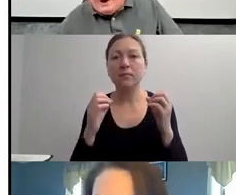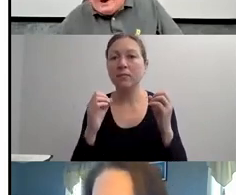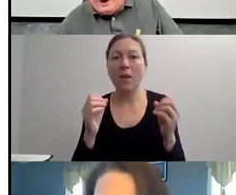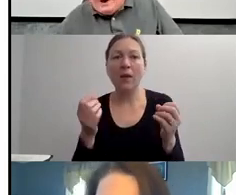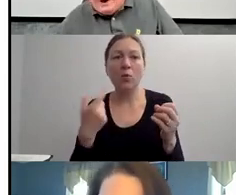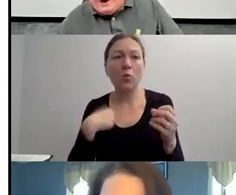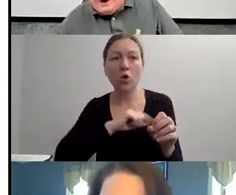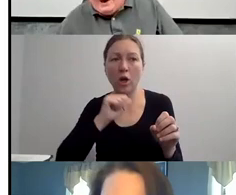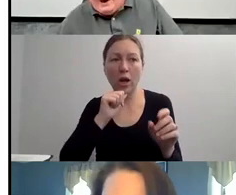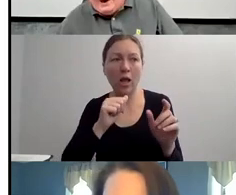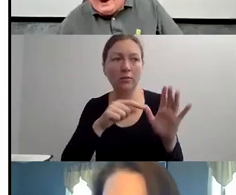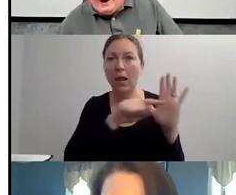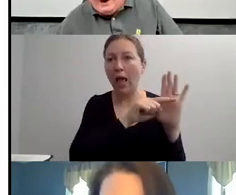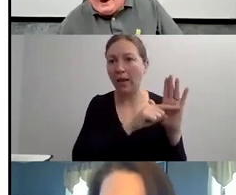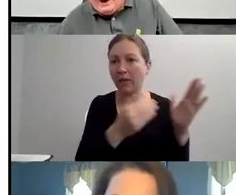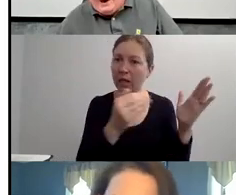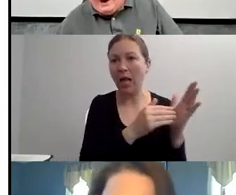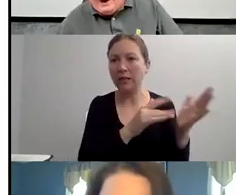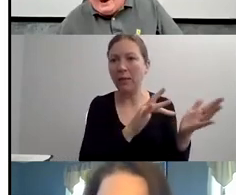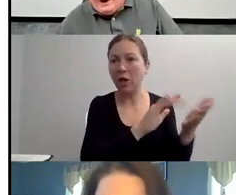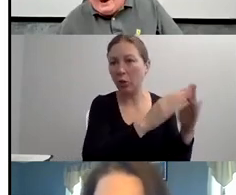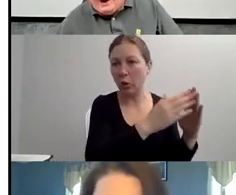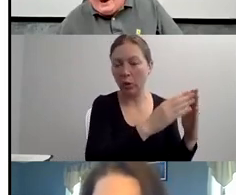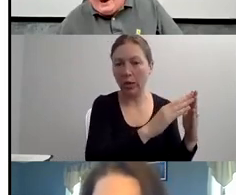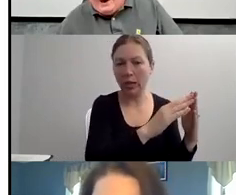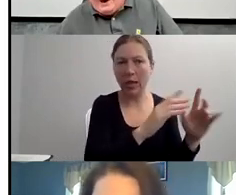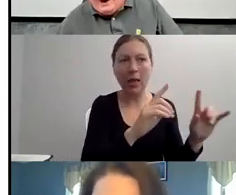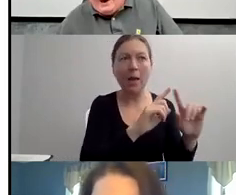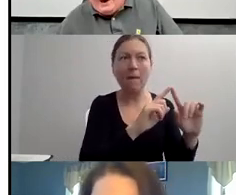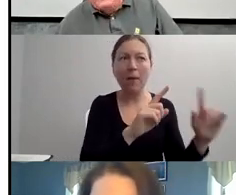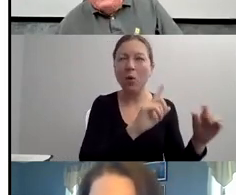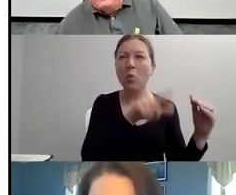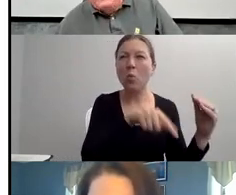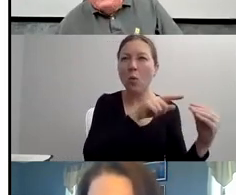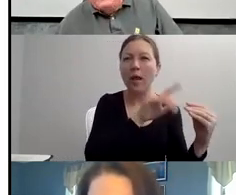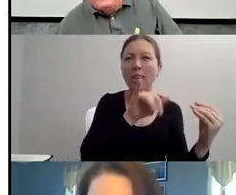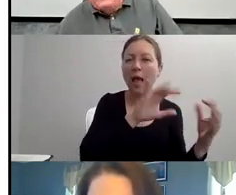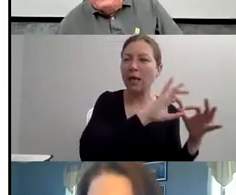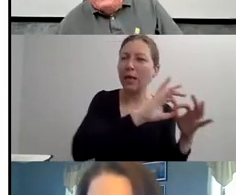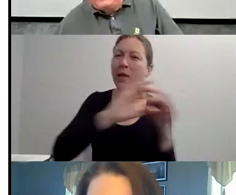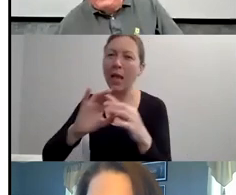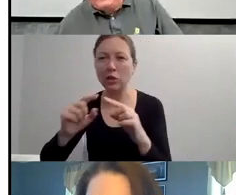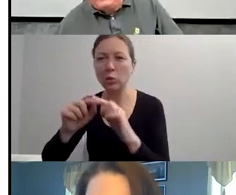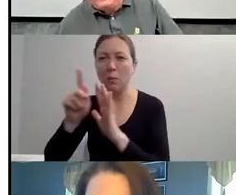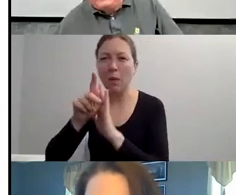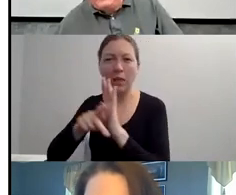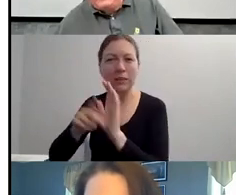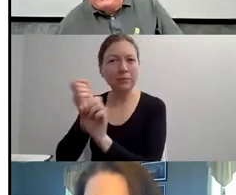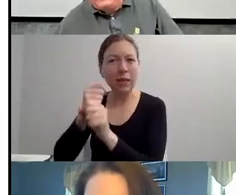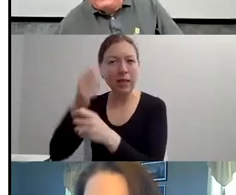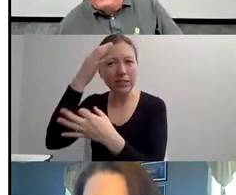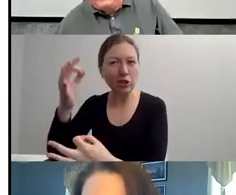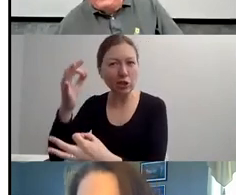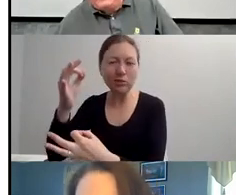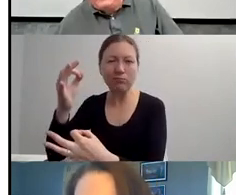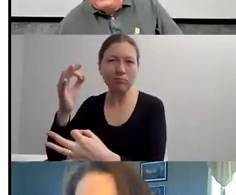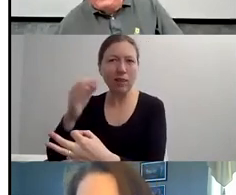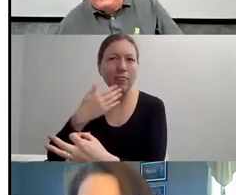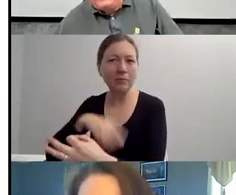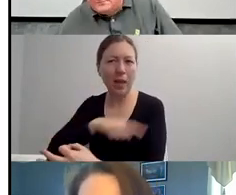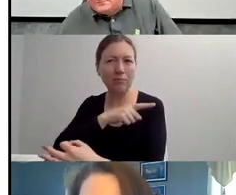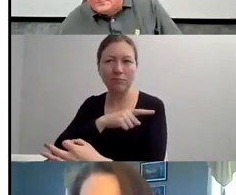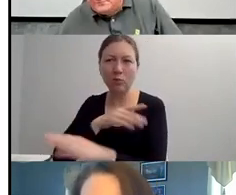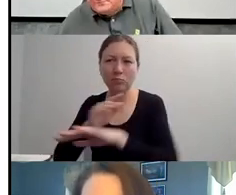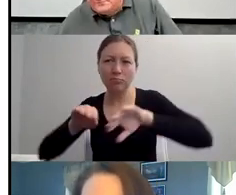"SO I WANT TO KIND OF FOCUS ON THE PORTRAYAL OF DISABILITY IN THE PAST, SAY, 50 YEARS OF